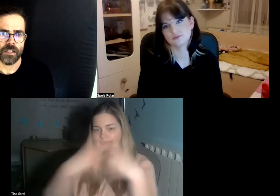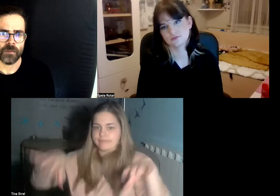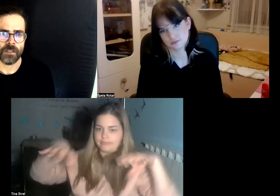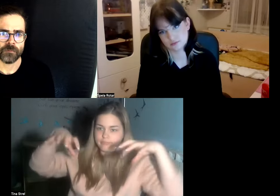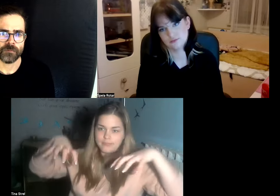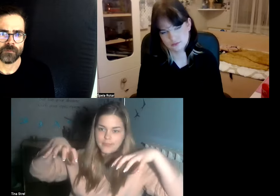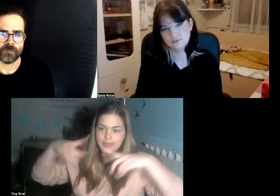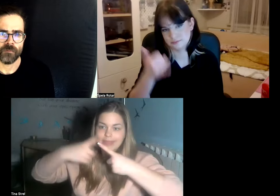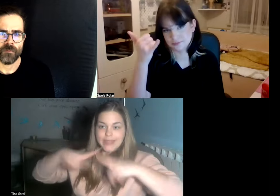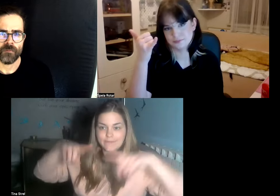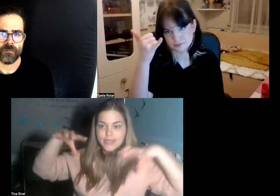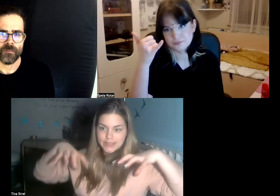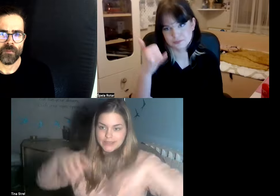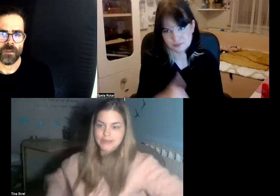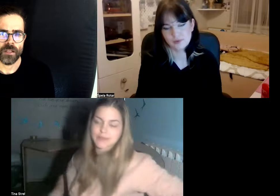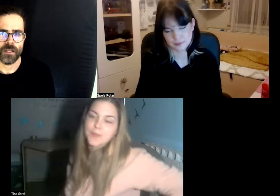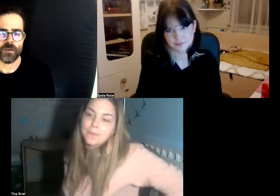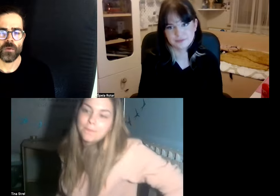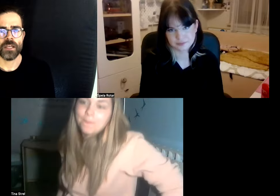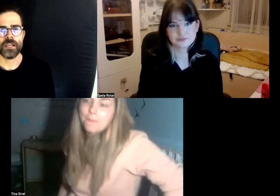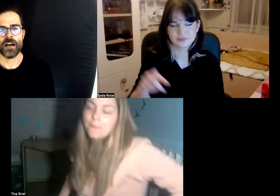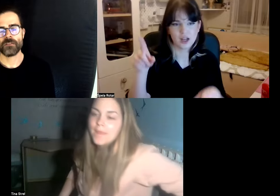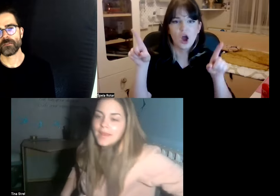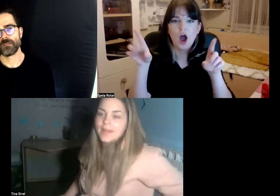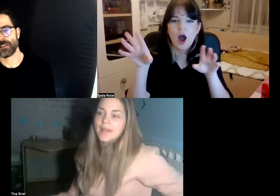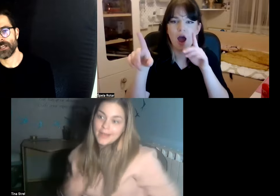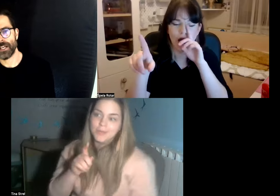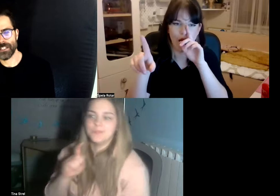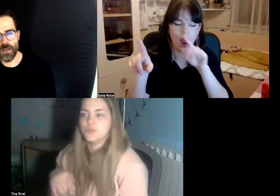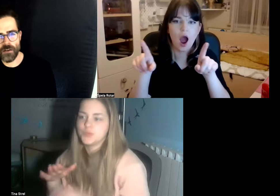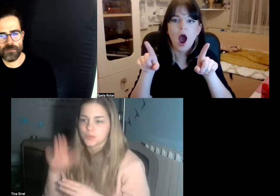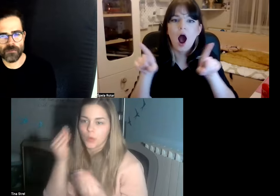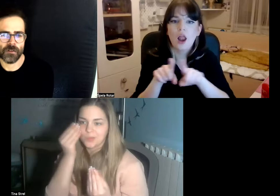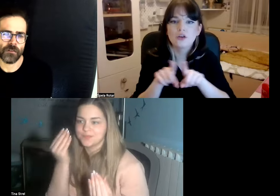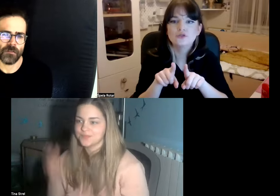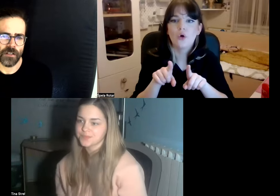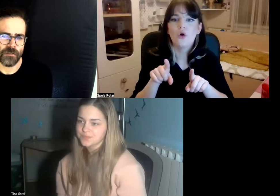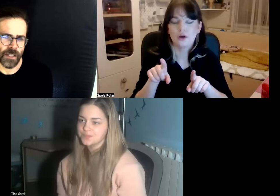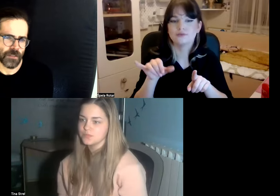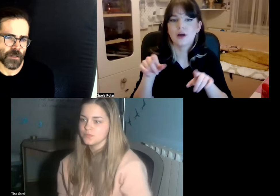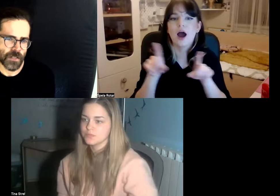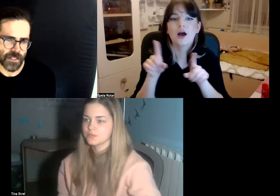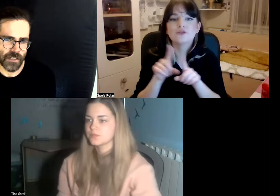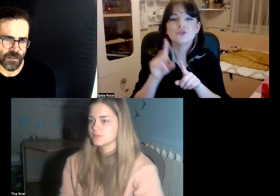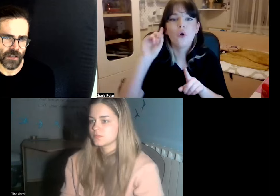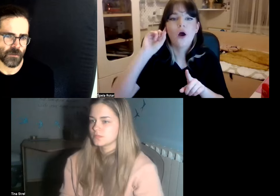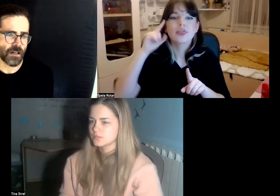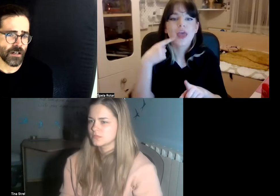I mean we have I guess we have a very different experiences in somebody regard